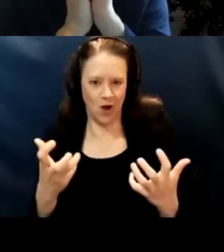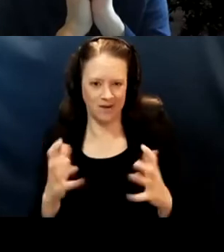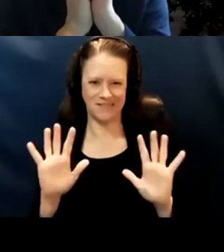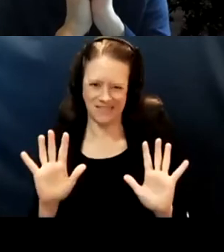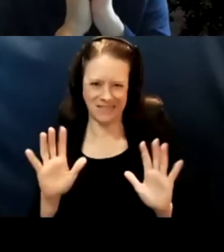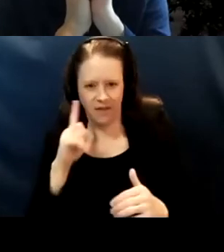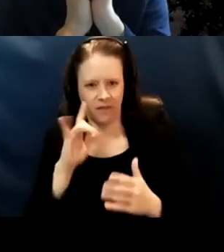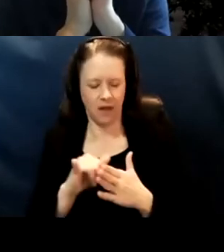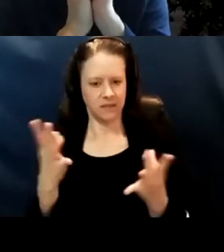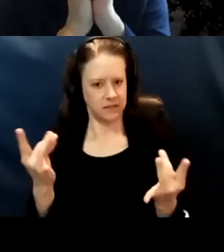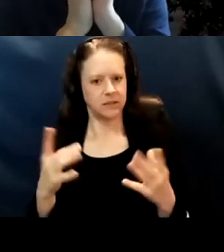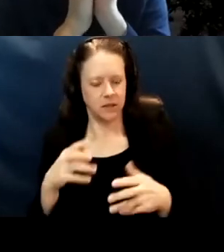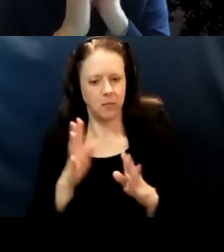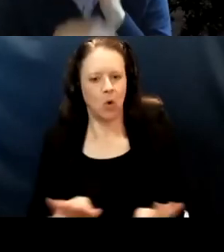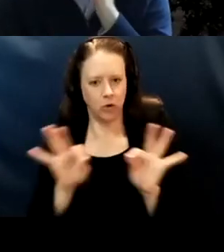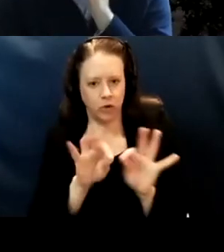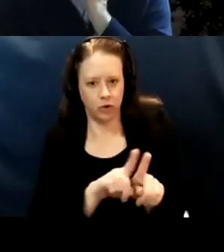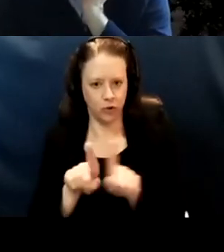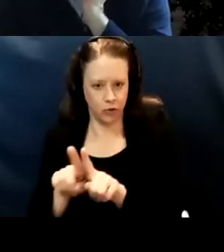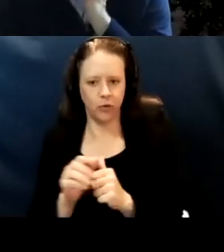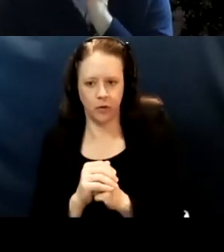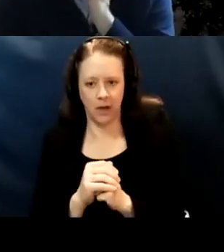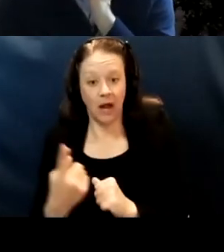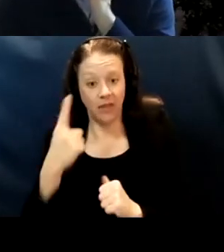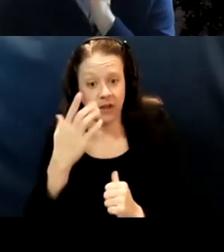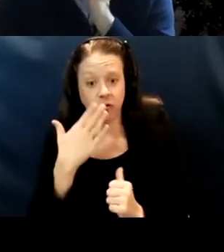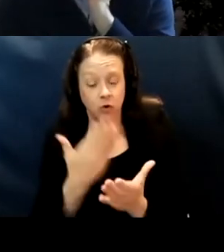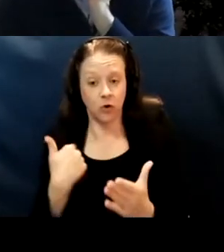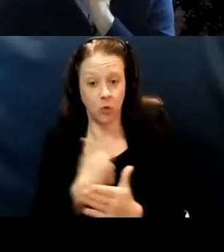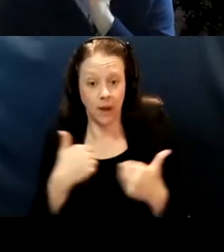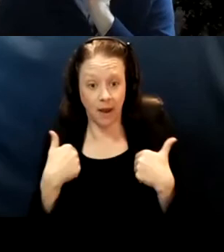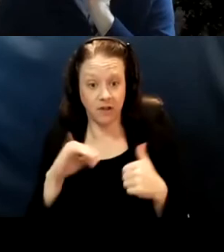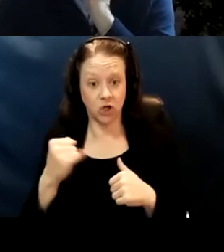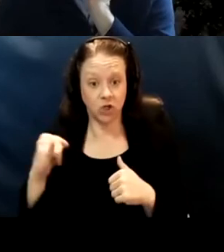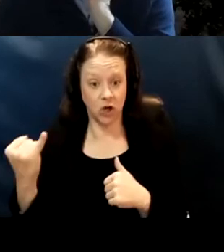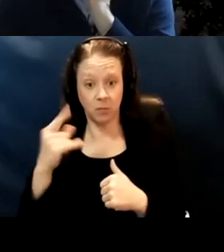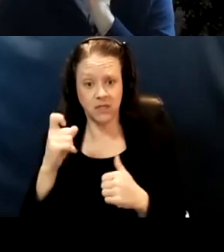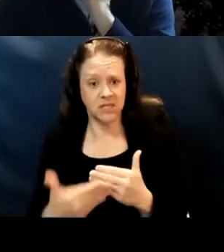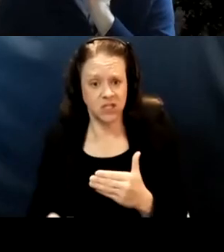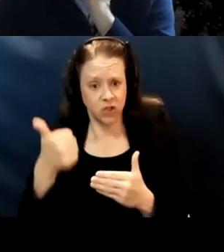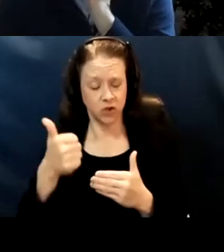And I, I think it's good that we have J and J because it's easier, you know, to facilitate